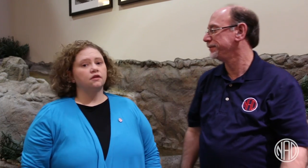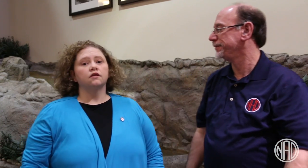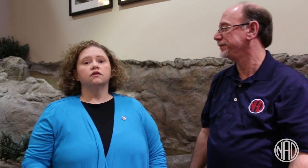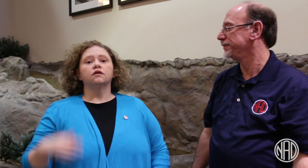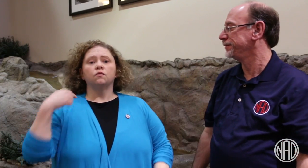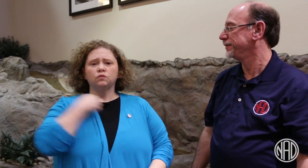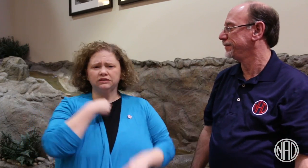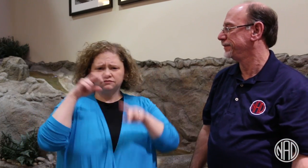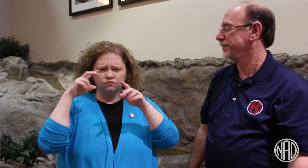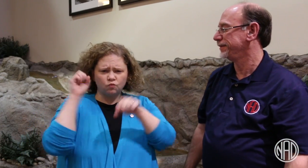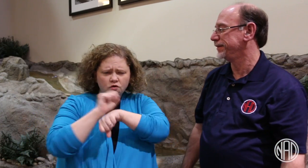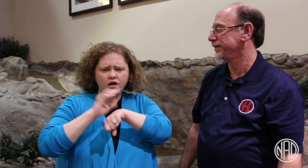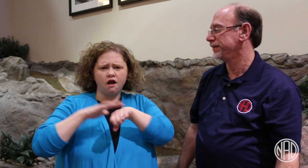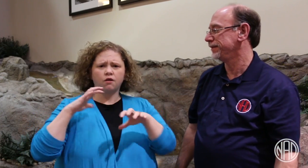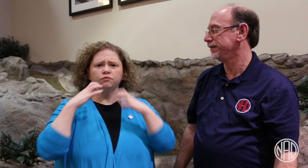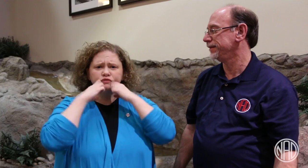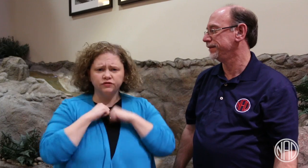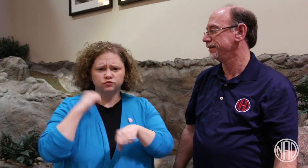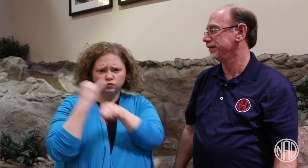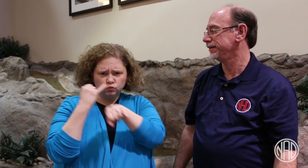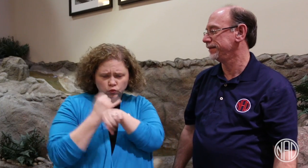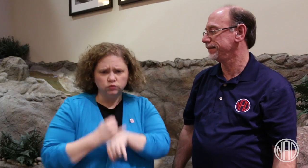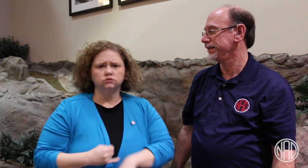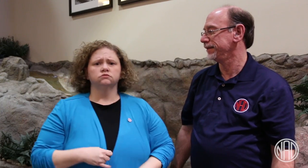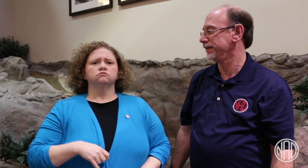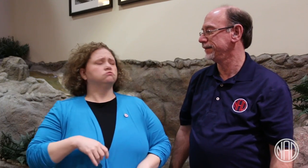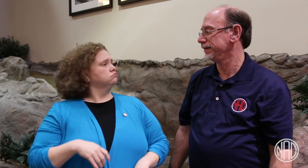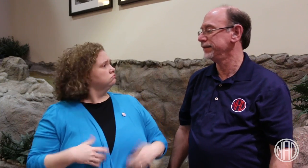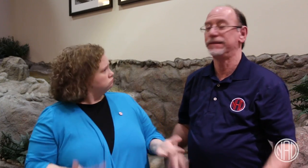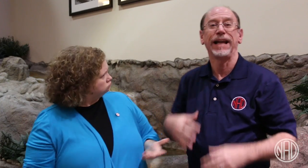We're working on preserving the schools for the deaf.